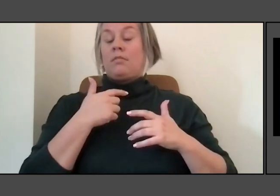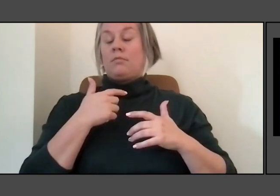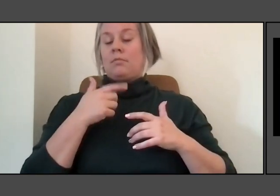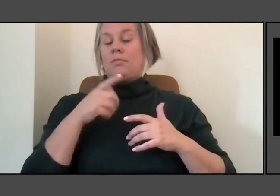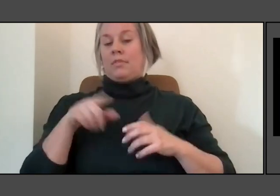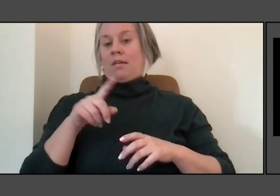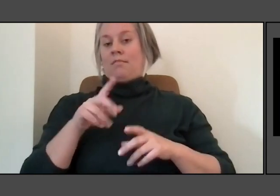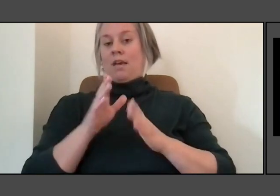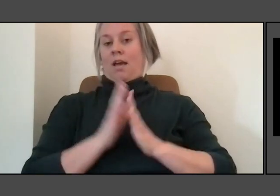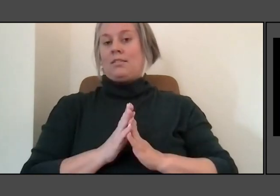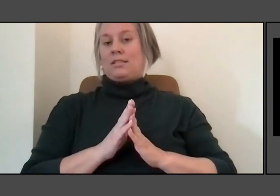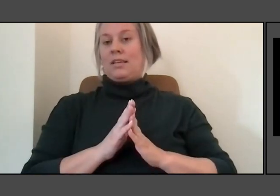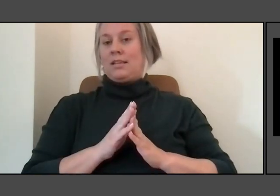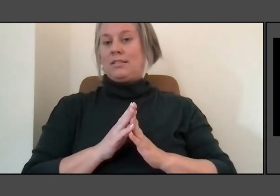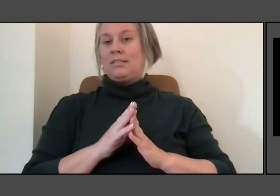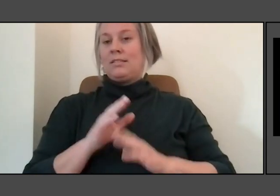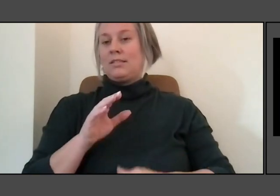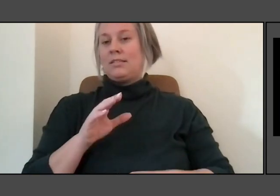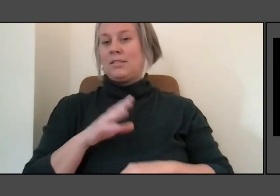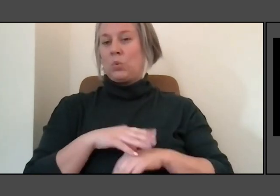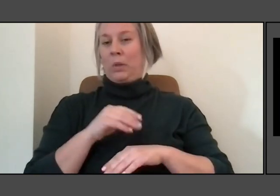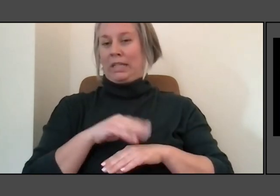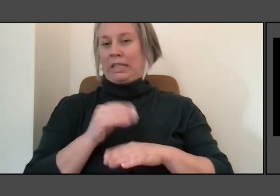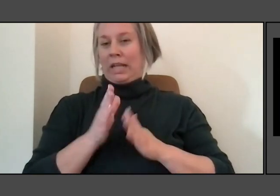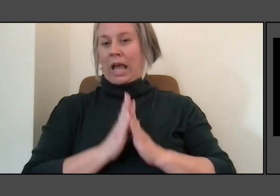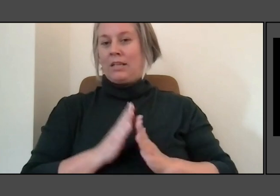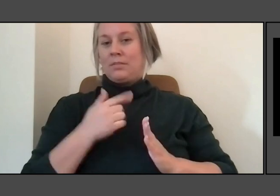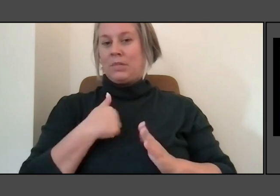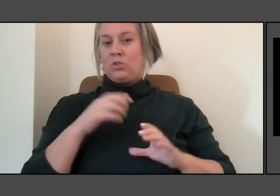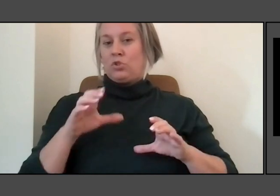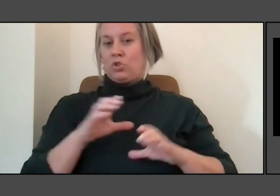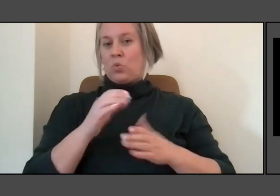And I you know, I think when the early European settlers